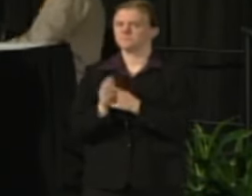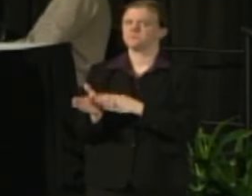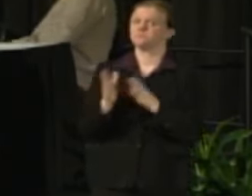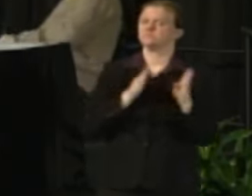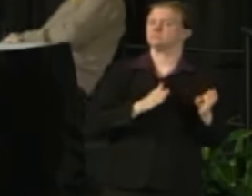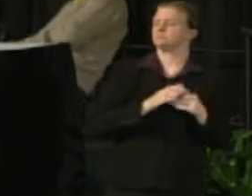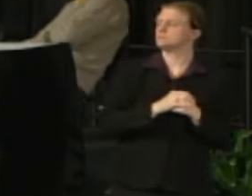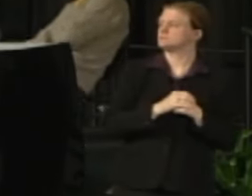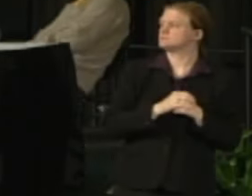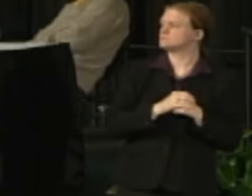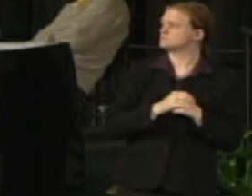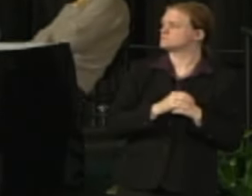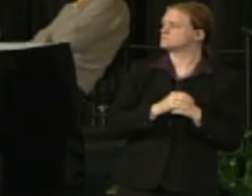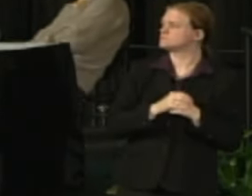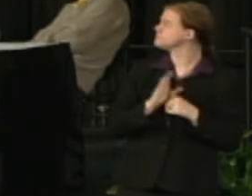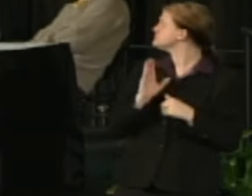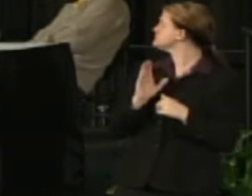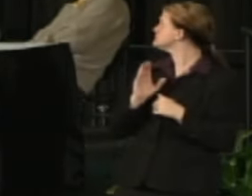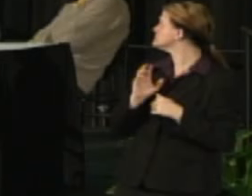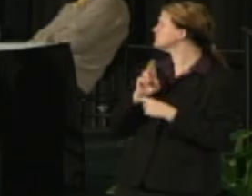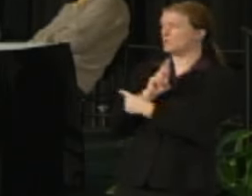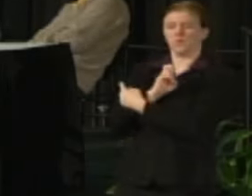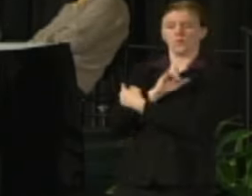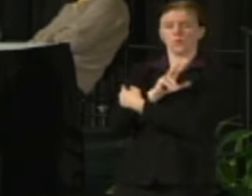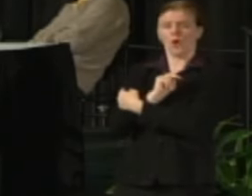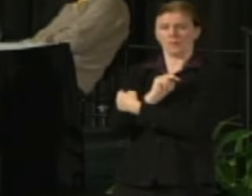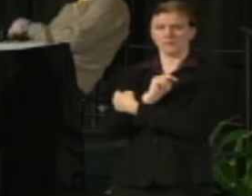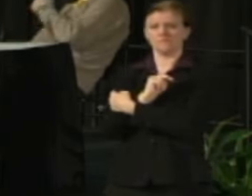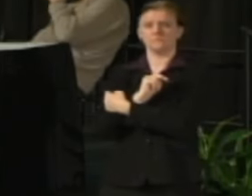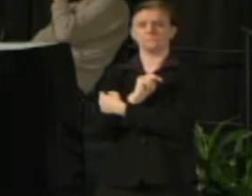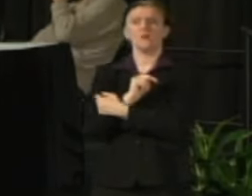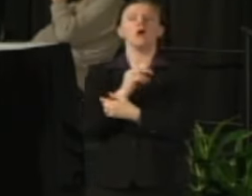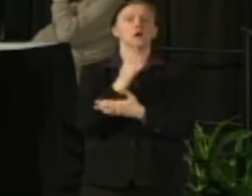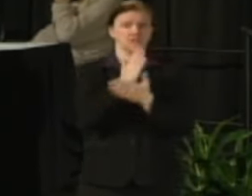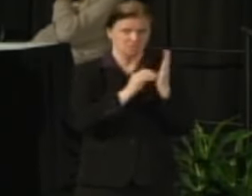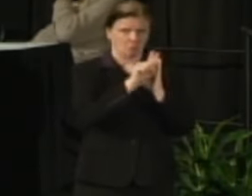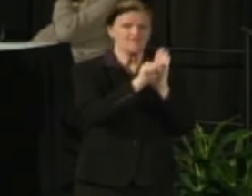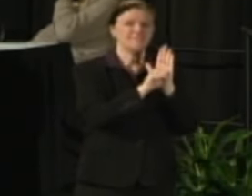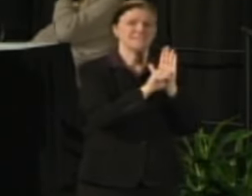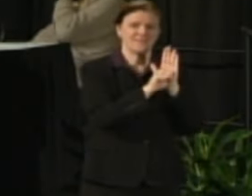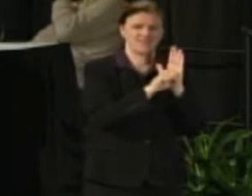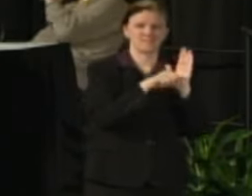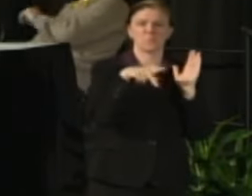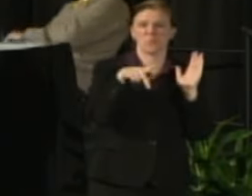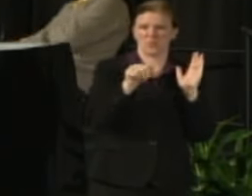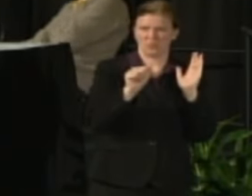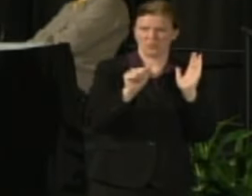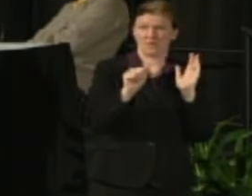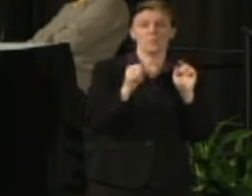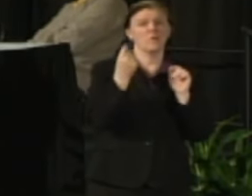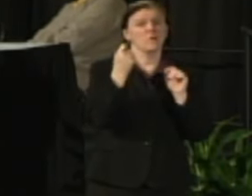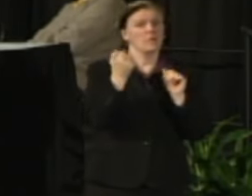Robin Van Harpen: There are other states that have gone to a Public Authority system but it really is-- everyone is very different from the next.